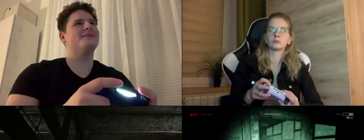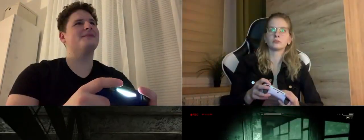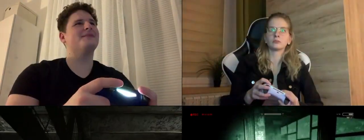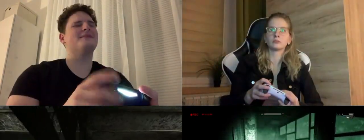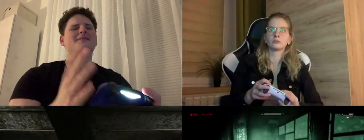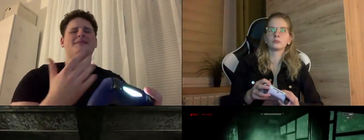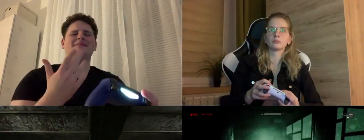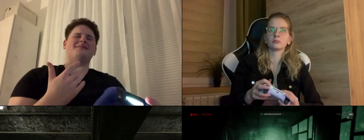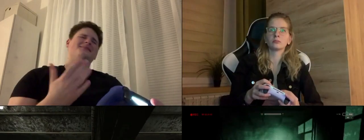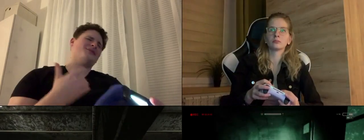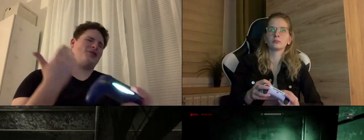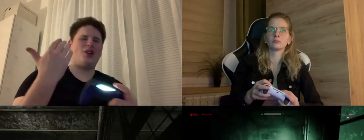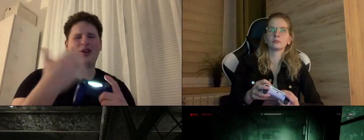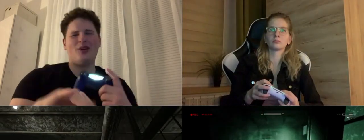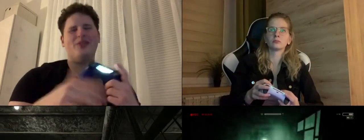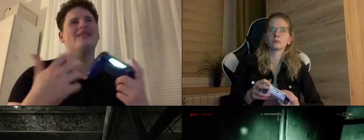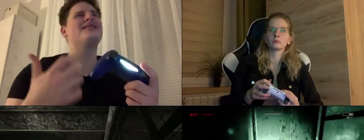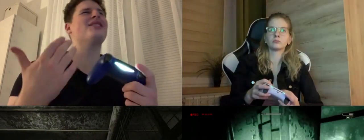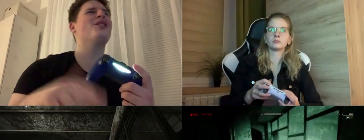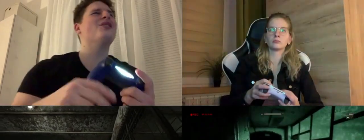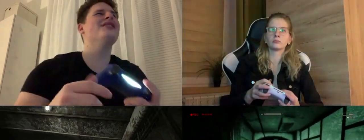Faster no !!! I want to finish the game as soon as possible!